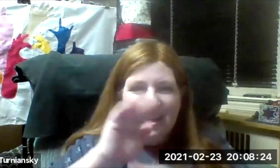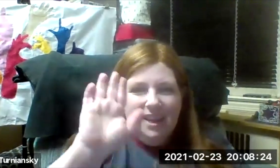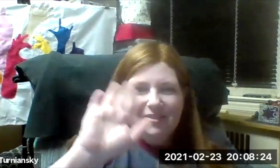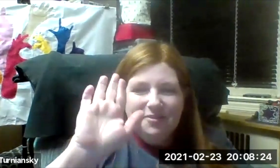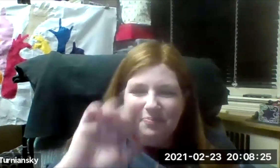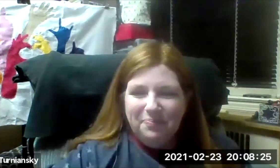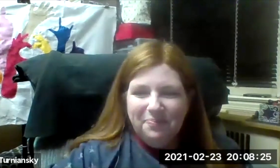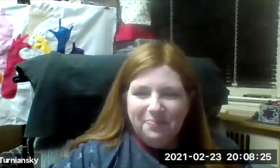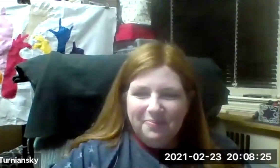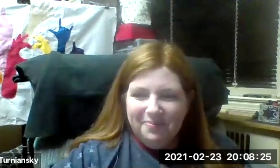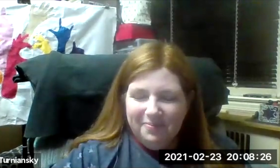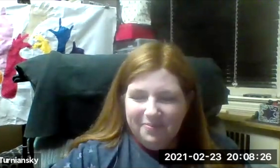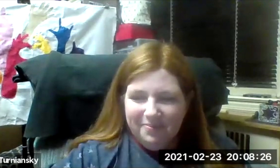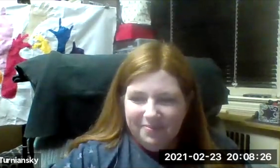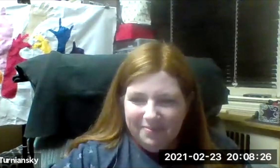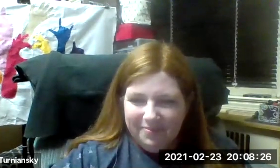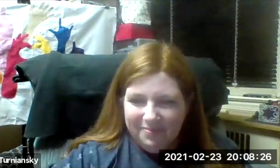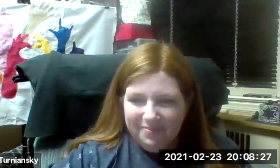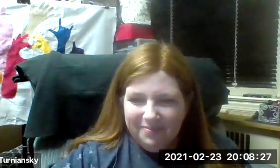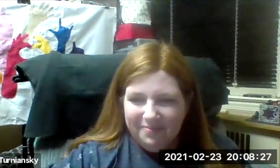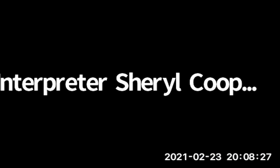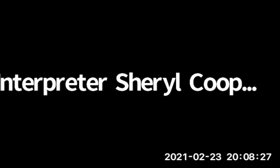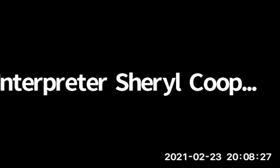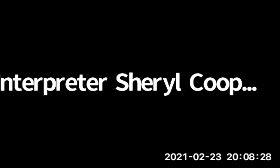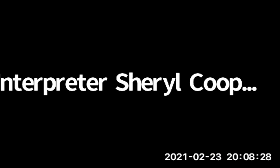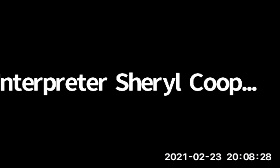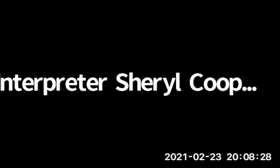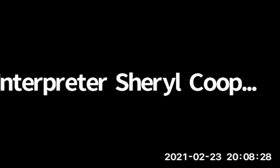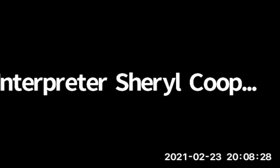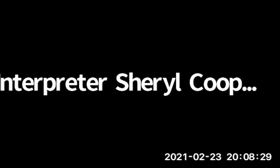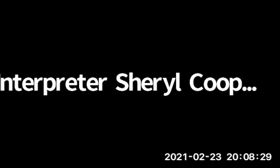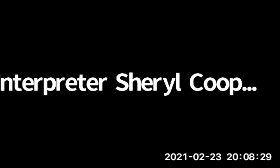Thanks, Kathy